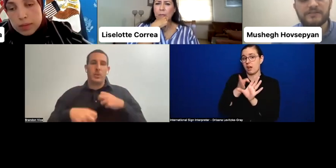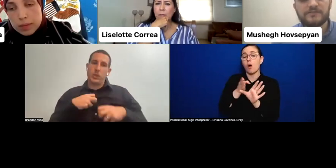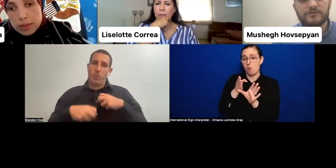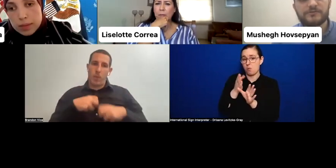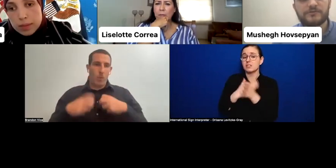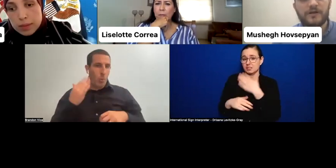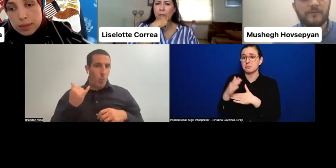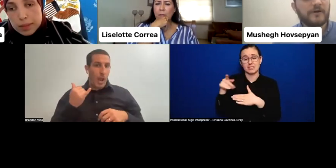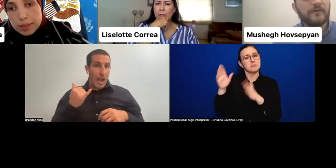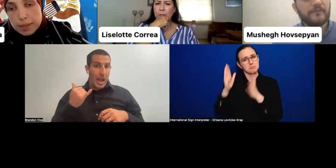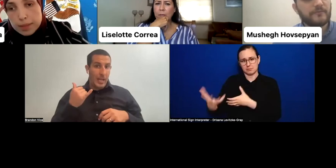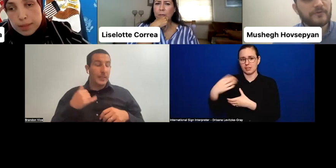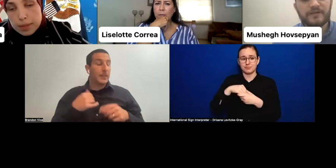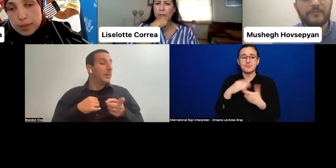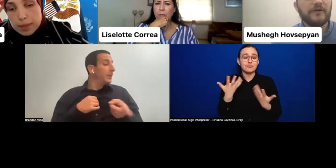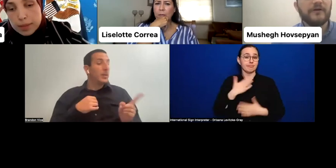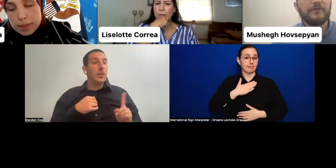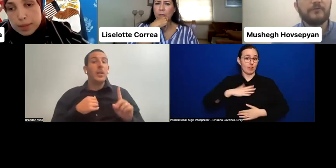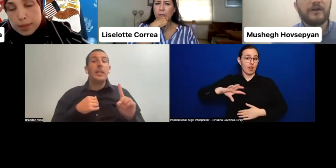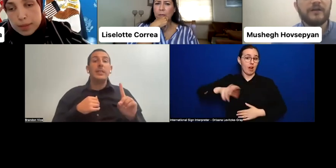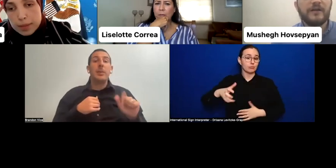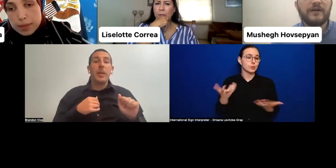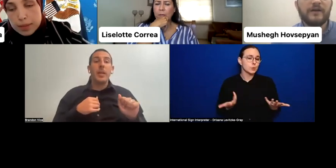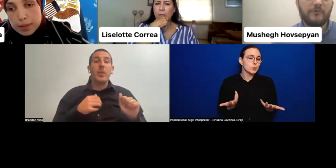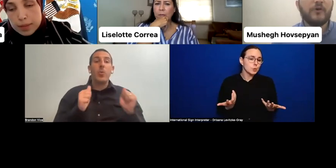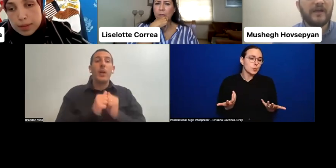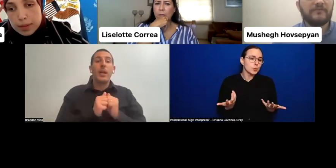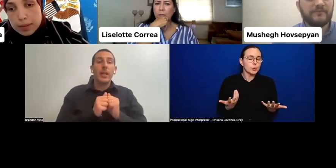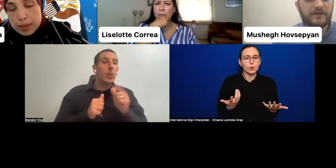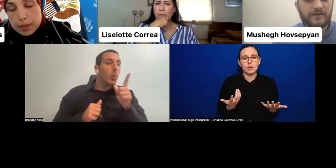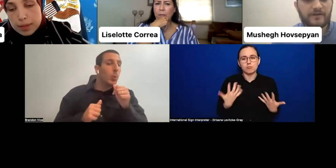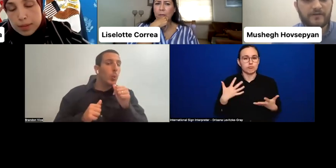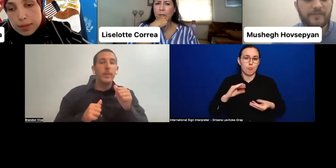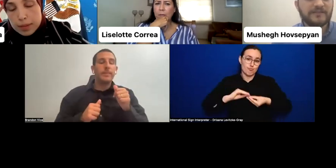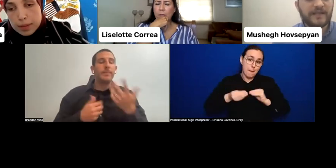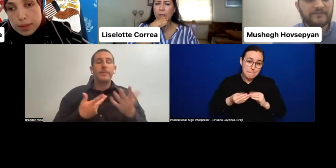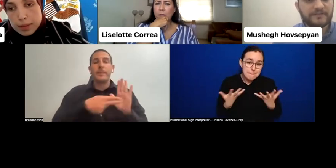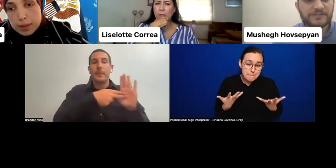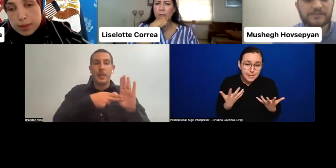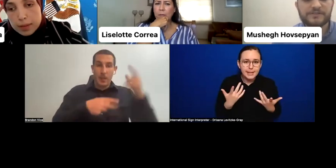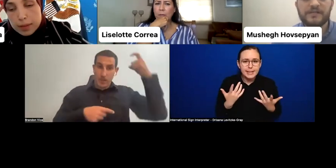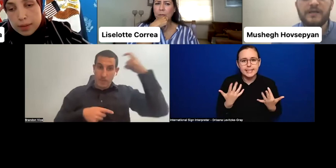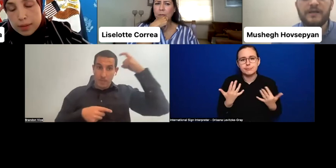those who are-- have mental health conditions--